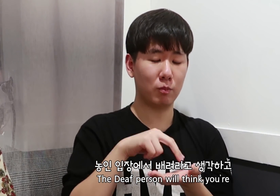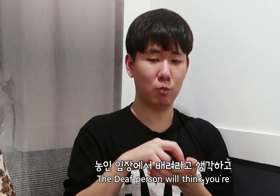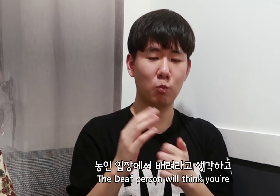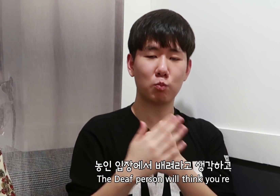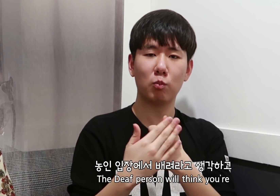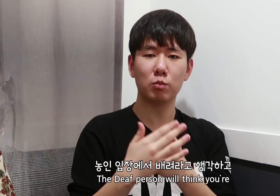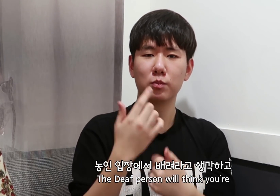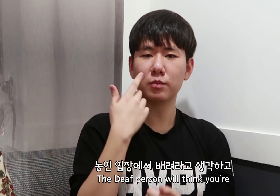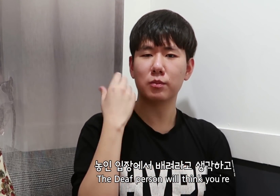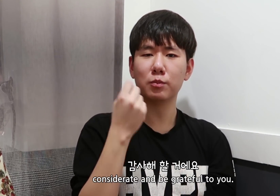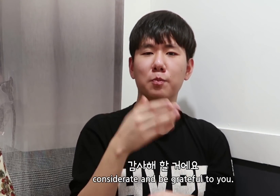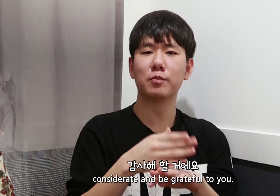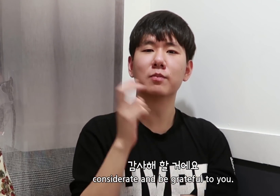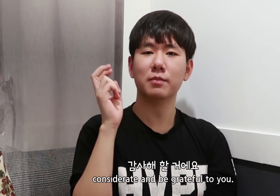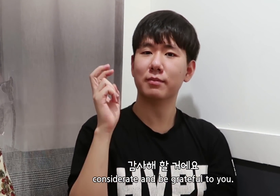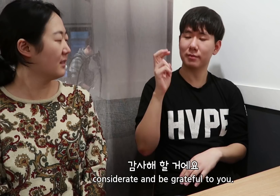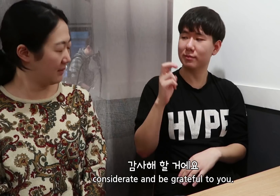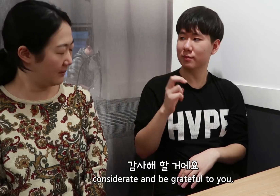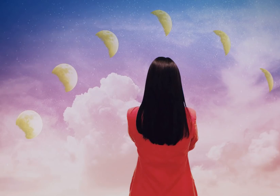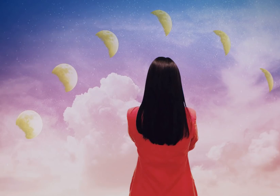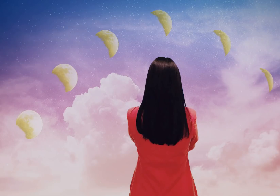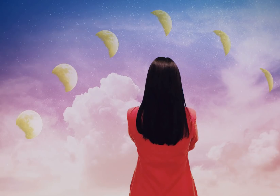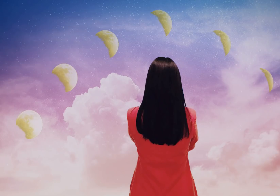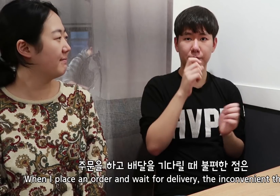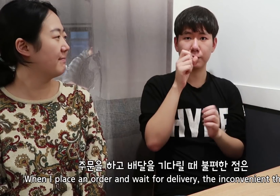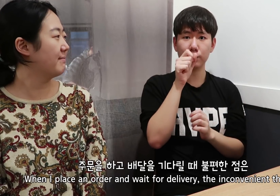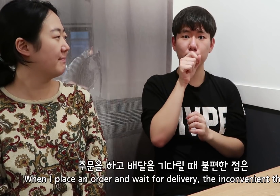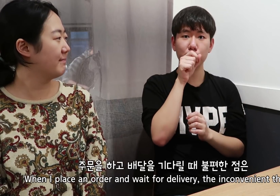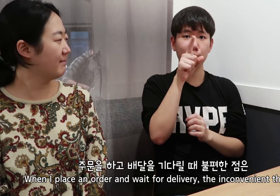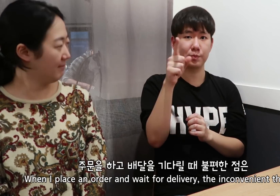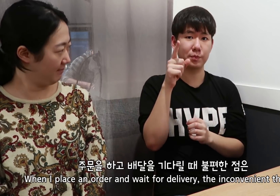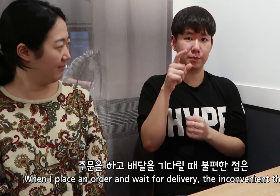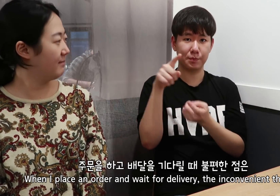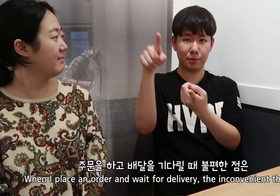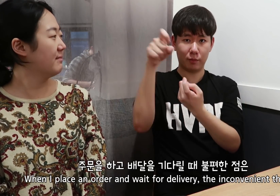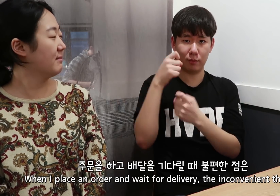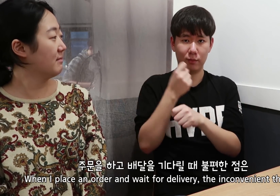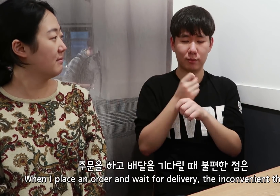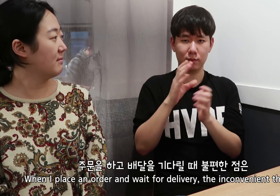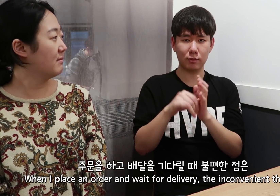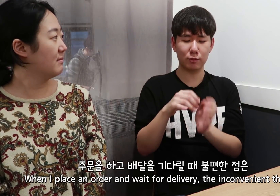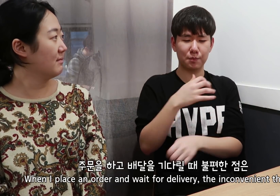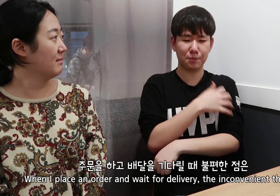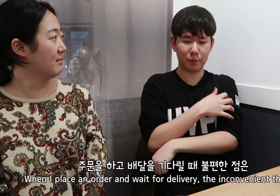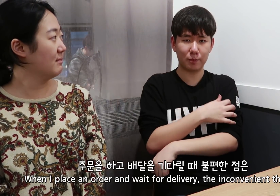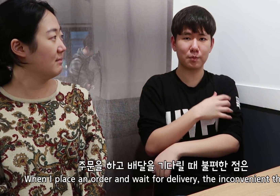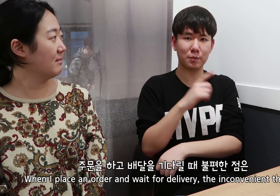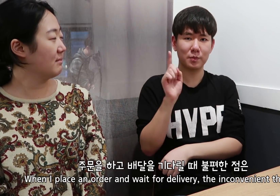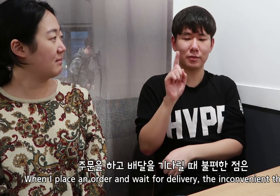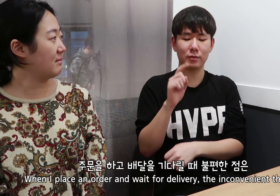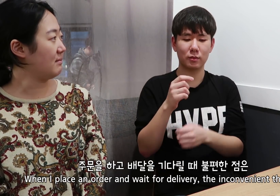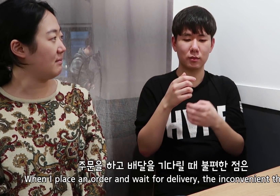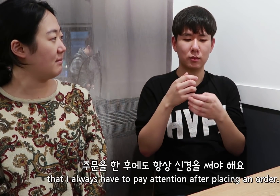The Deaf person will think you’re considerate and be grateful to you. When I place an order and wait for delivery,